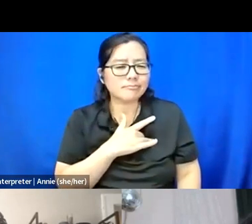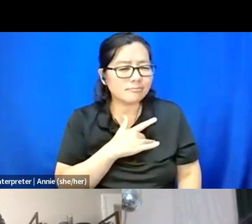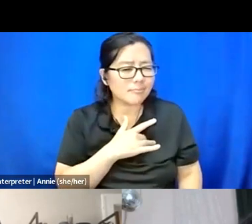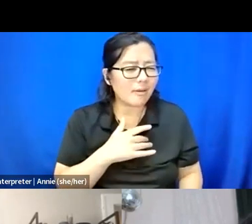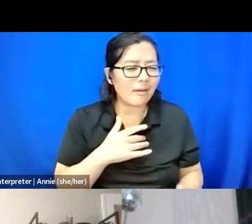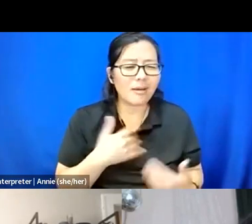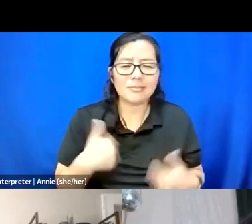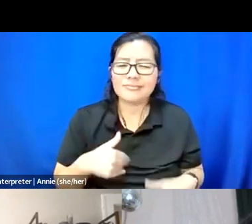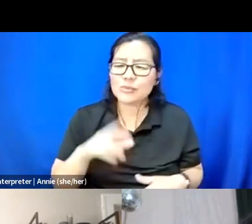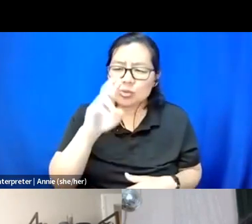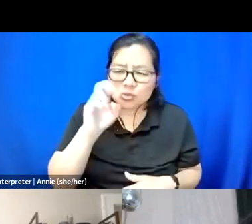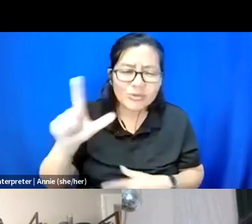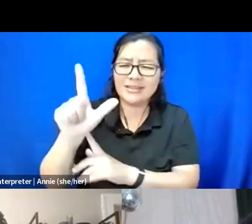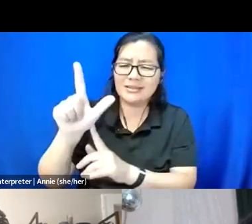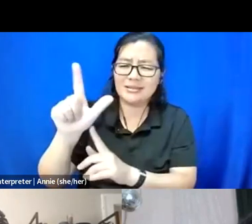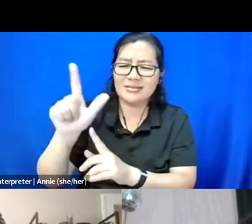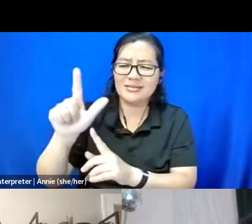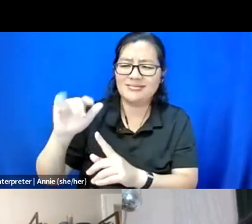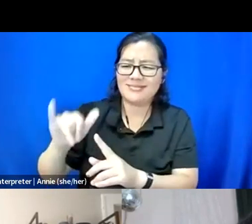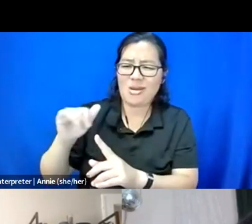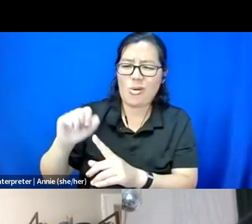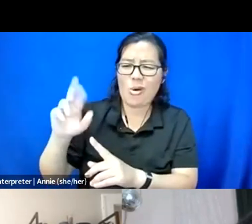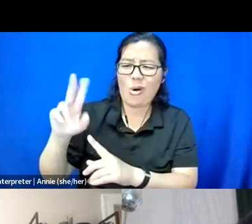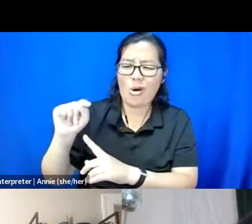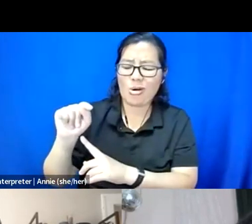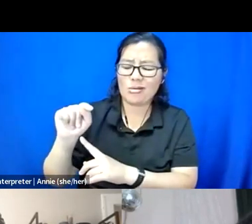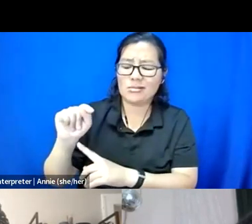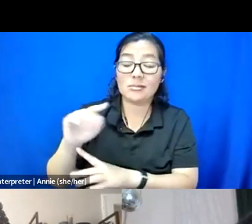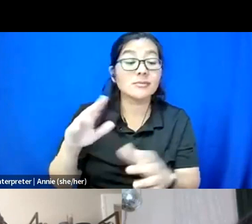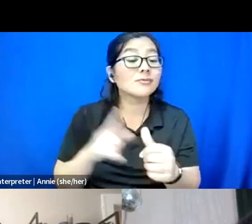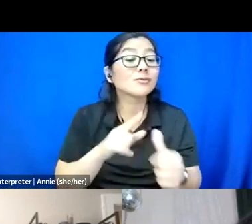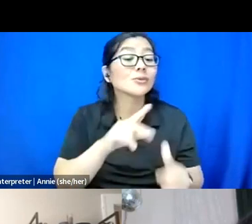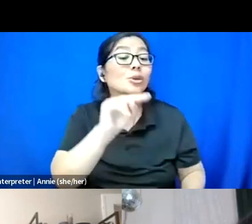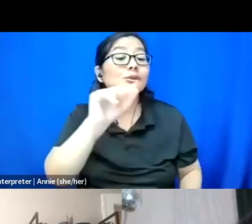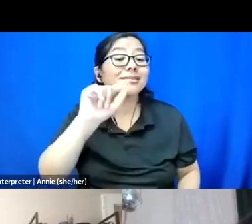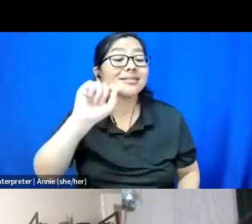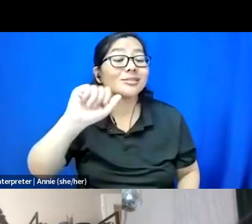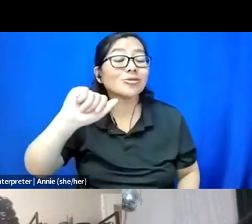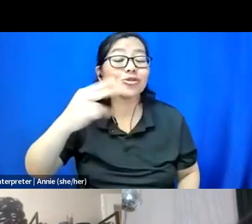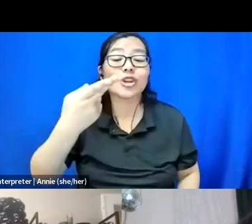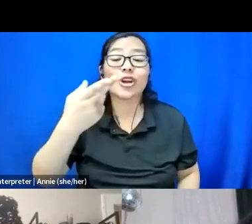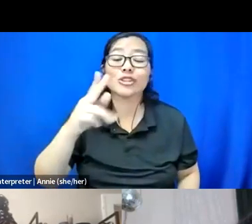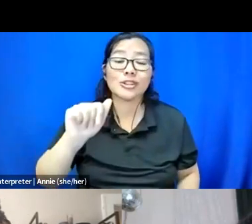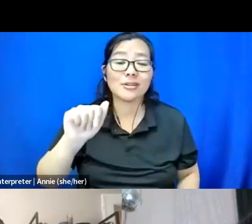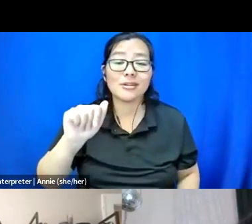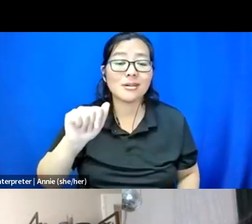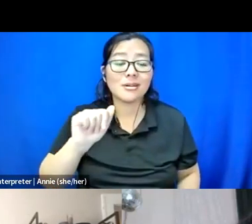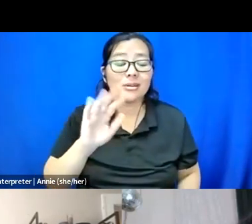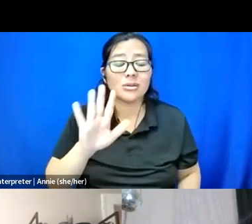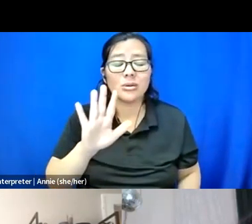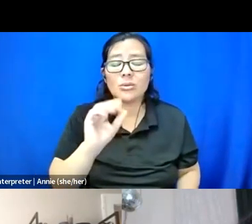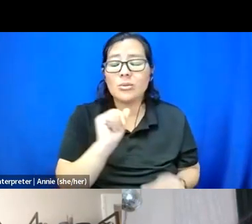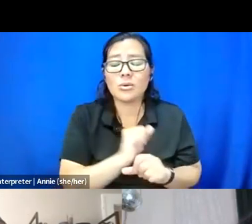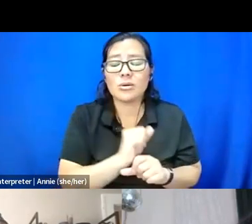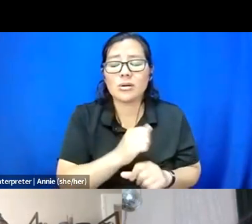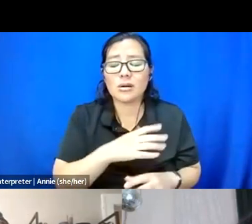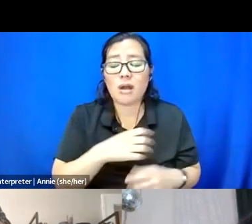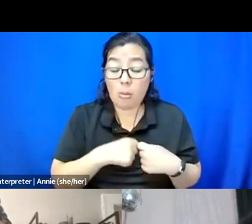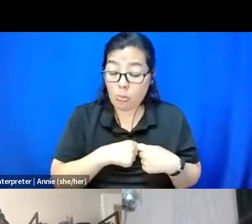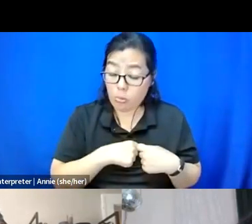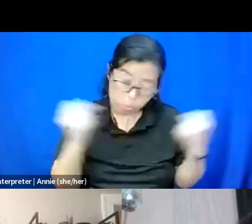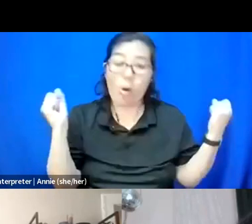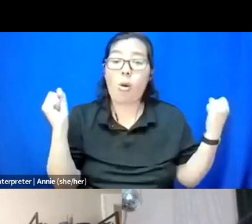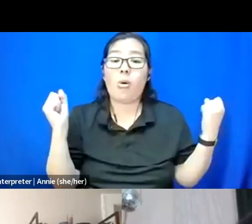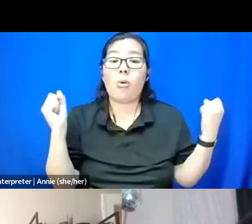I deeply resonate -- first off, Natasha, your work broke me open, your voice.